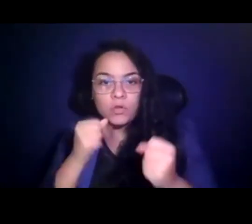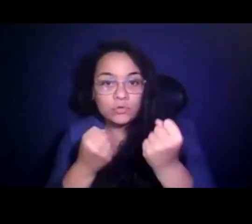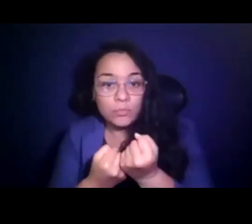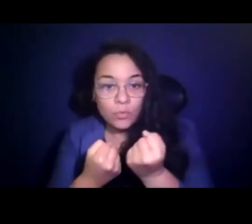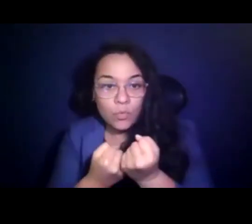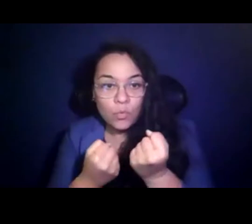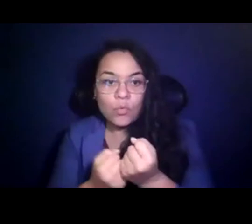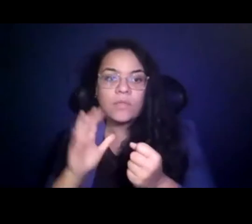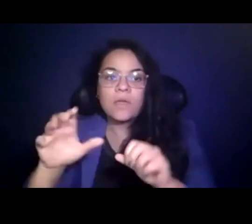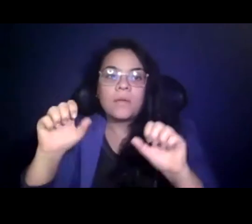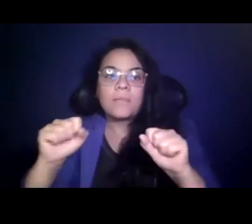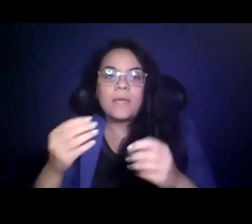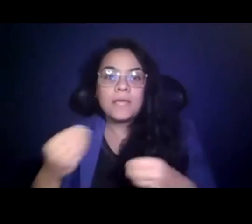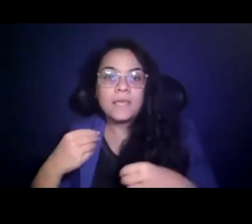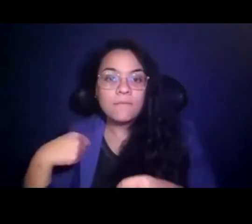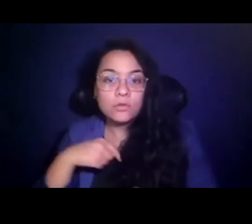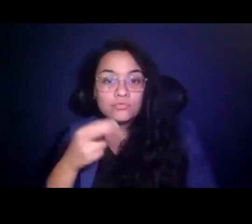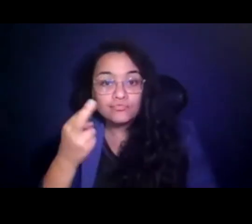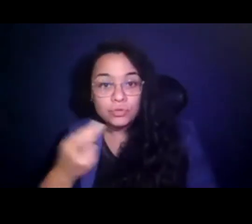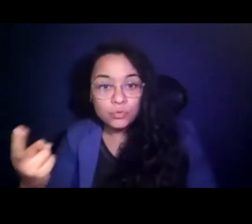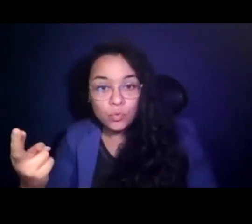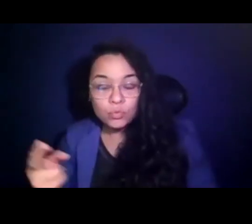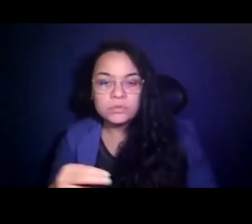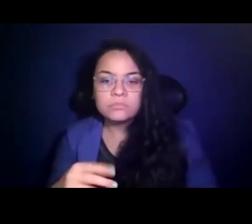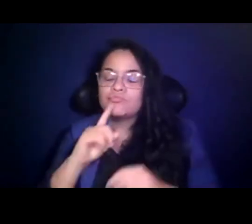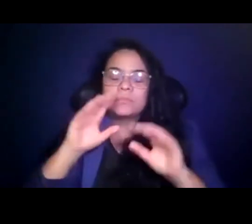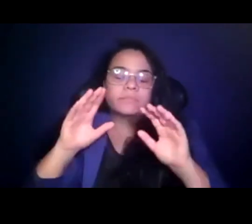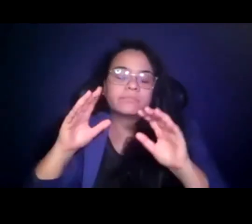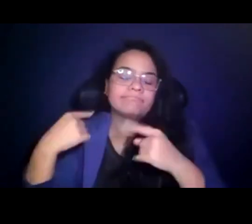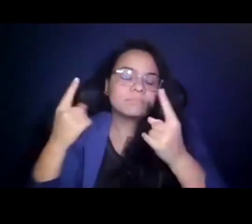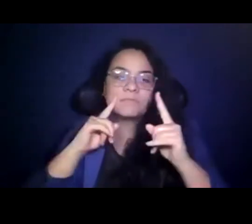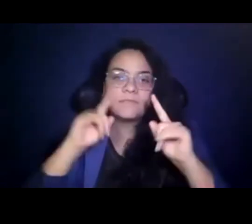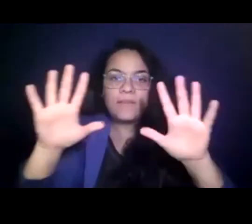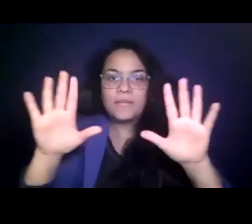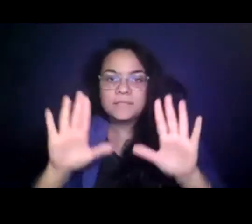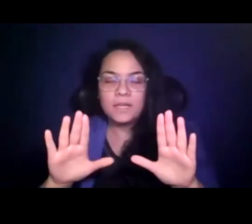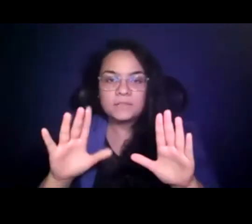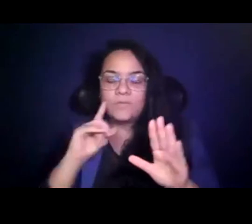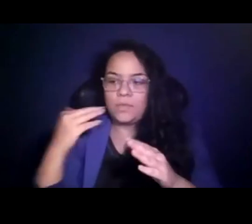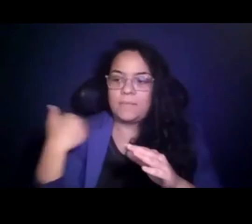15:21:33 give us resources has been absolutely fantastic, especially over the last year.